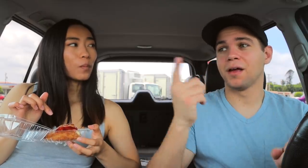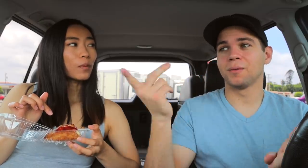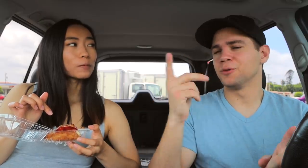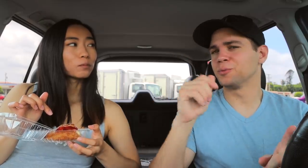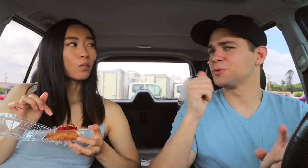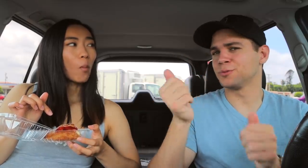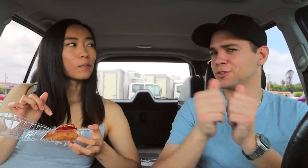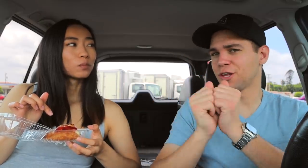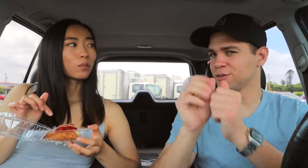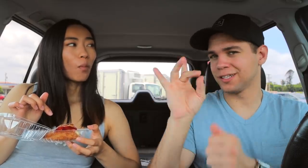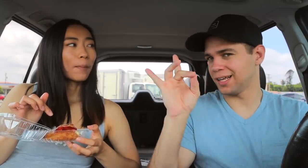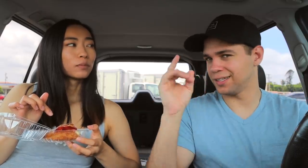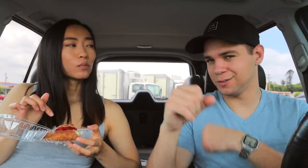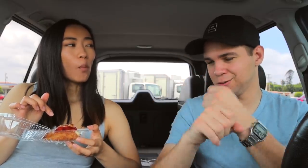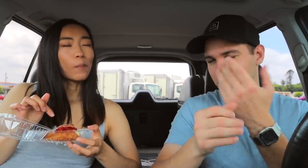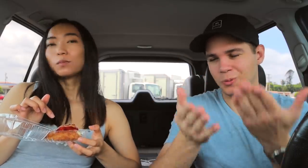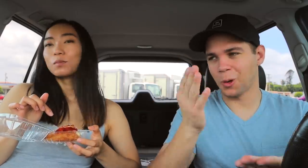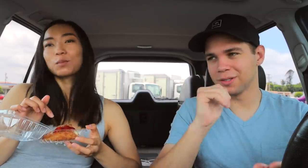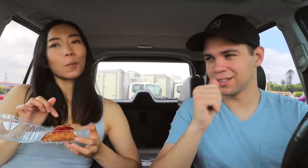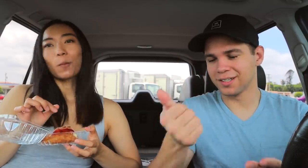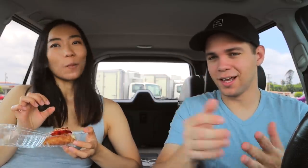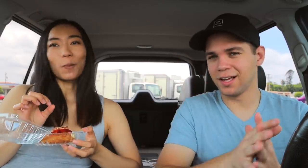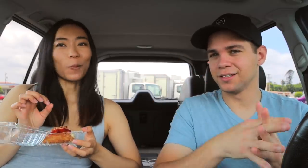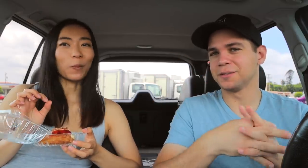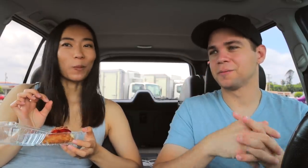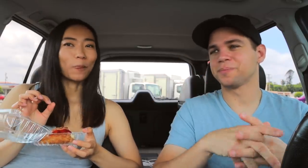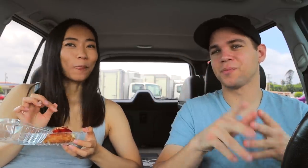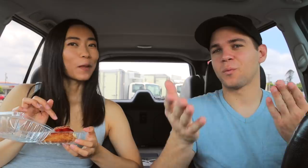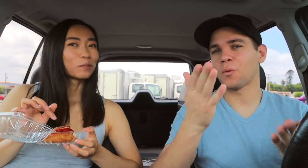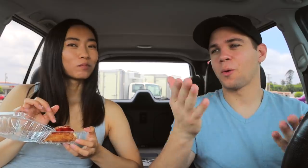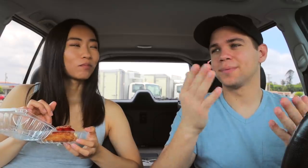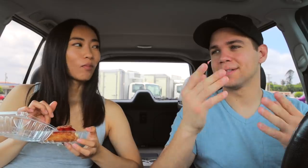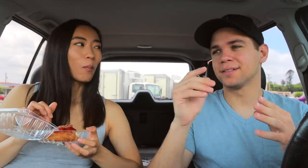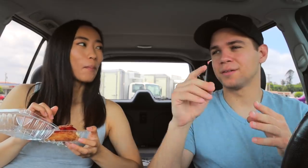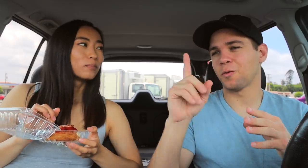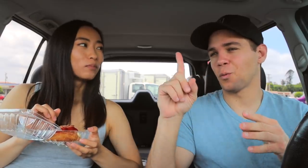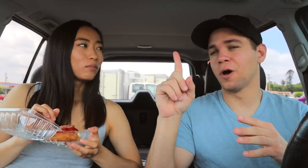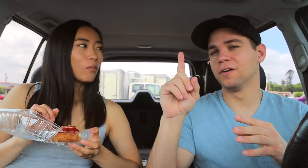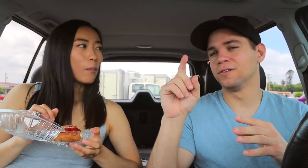but we would not be together for 8 years. Probably not. Probably one,